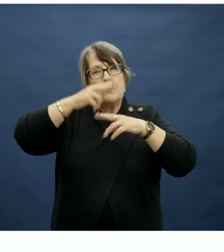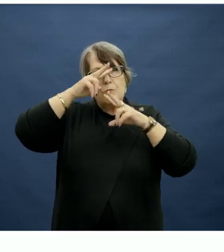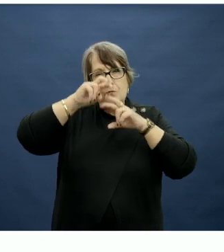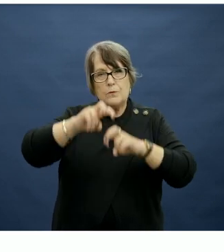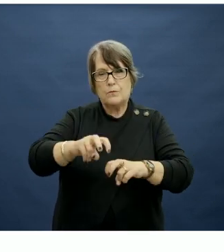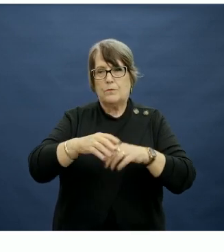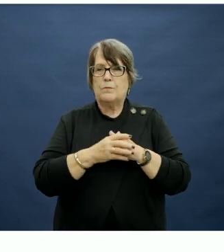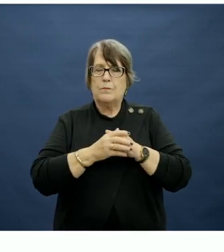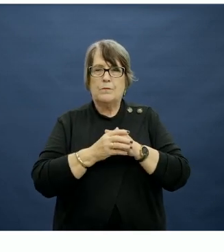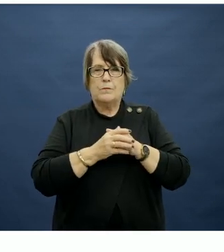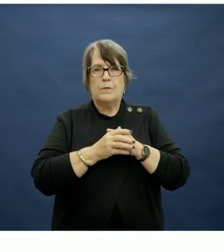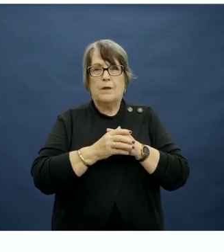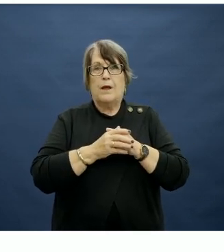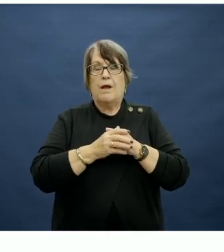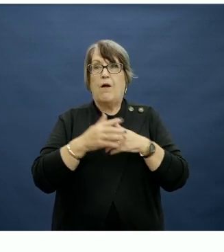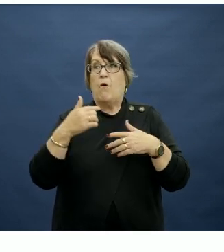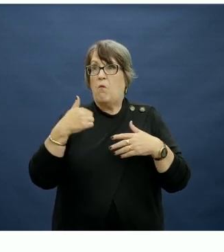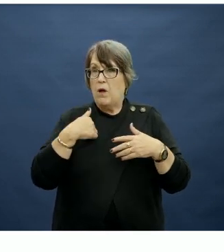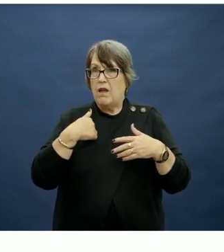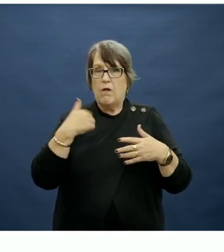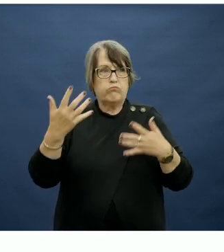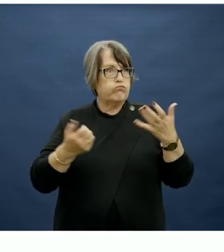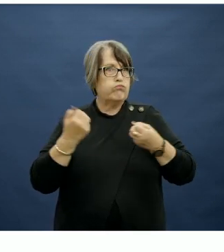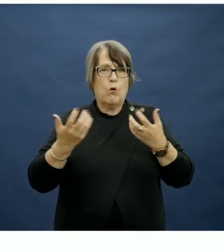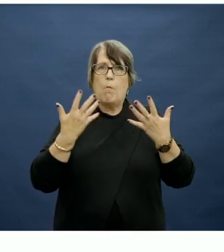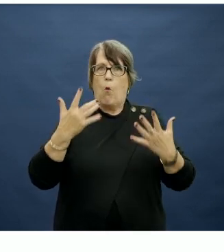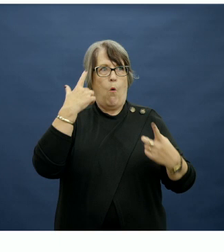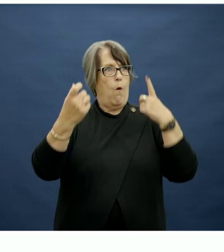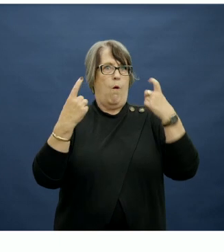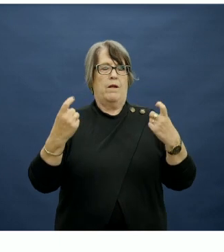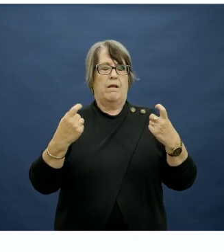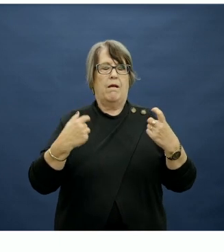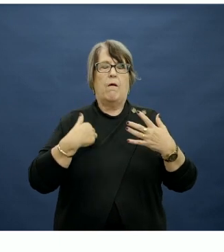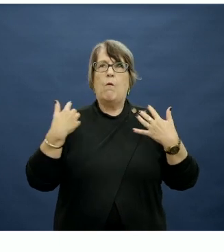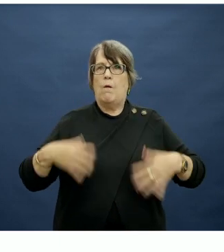and we got much more ideas than we ever hoped for.